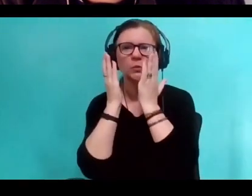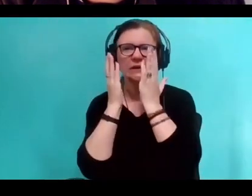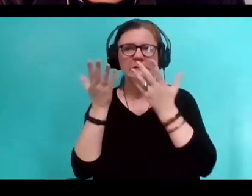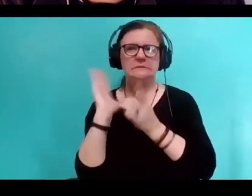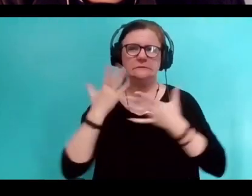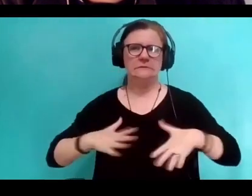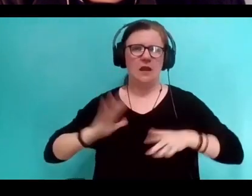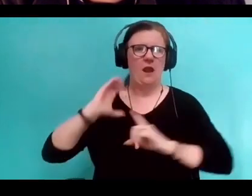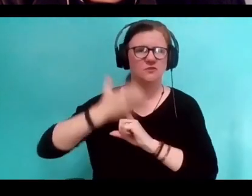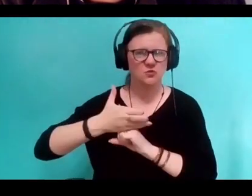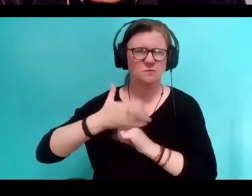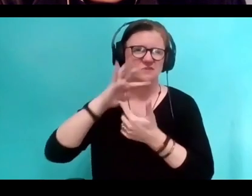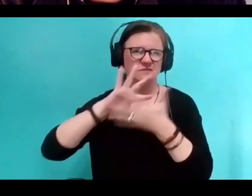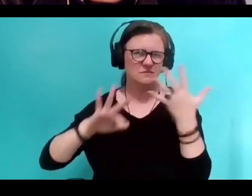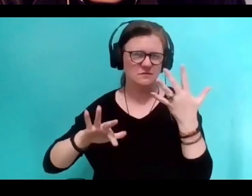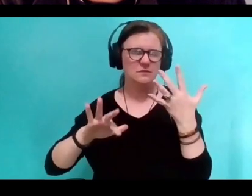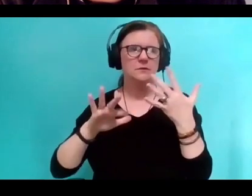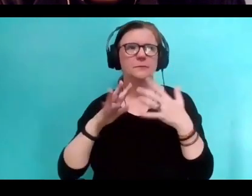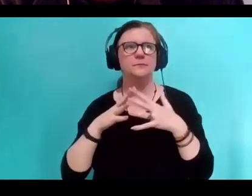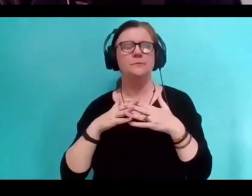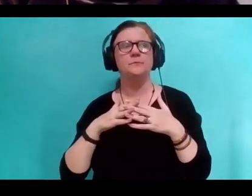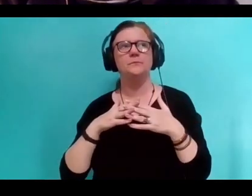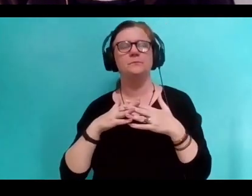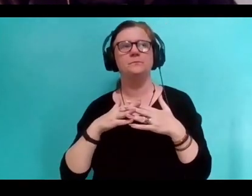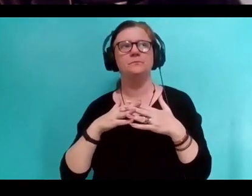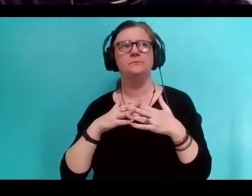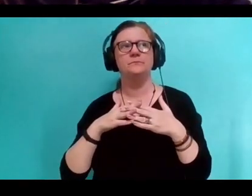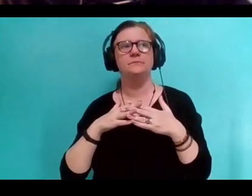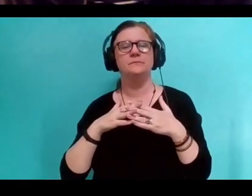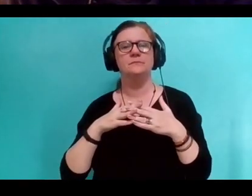And so I'm trying to find the story and the person